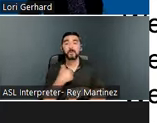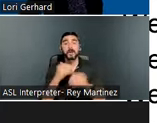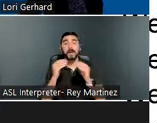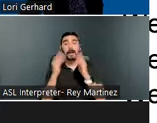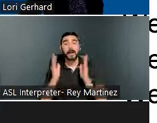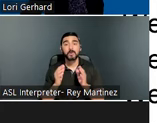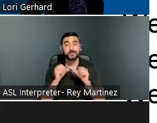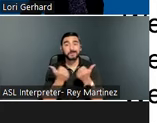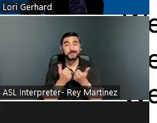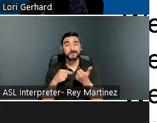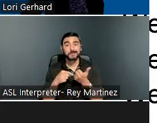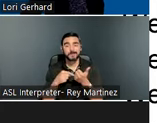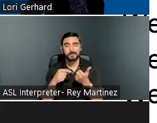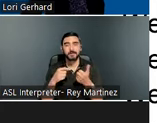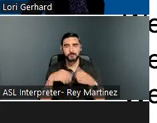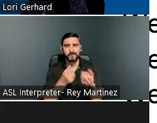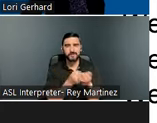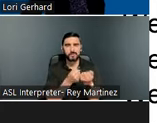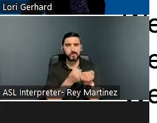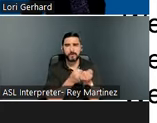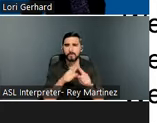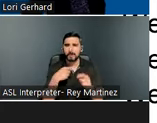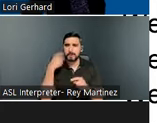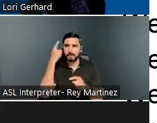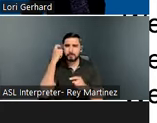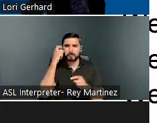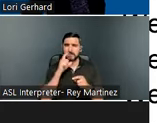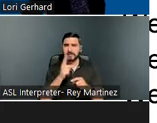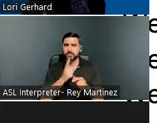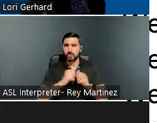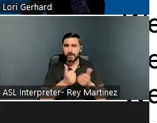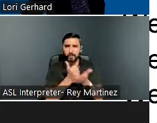housing, but I am unsure how we provide services for individuals with TBI and am interested in